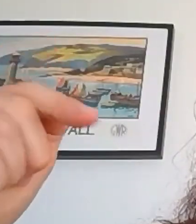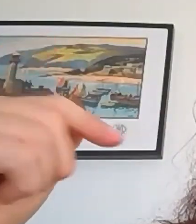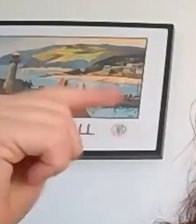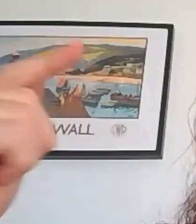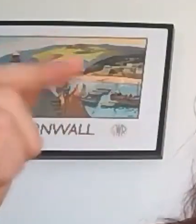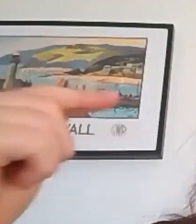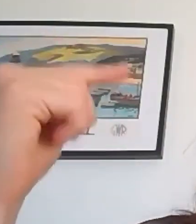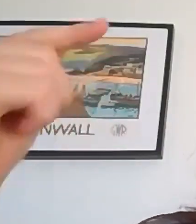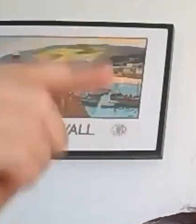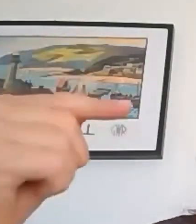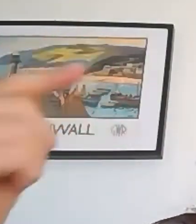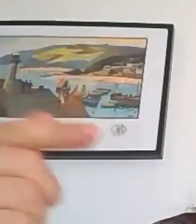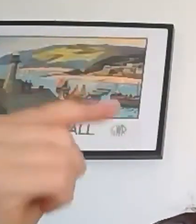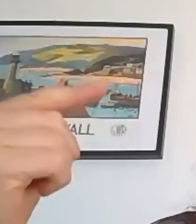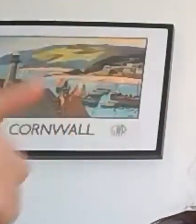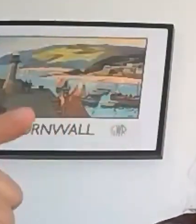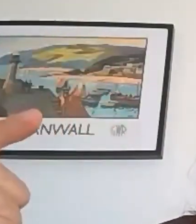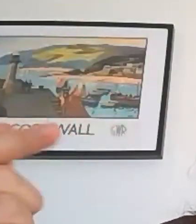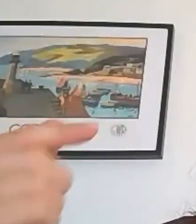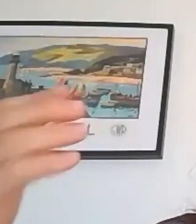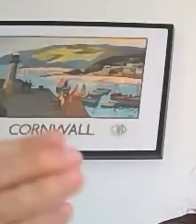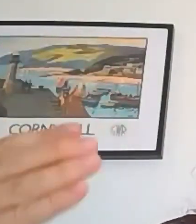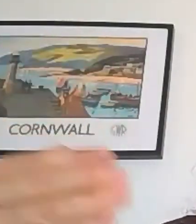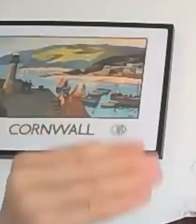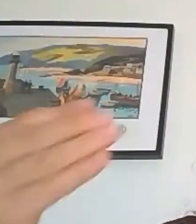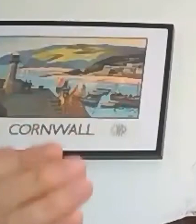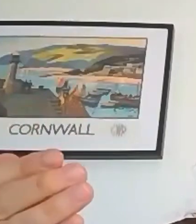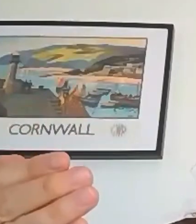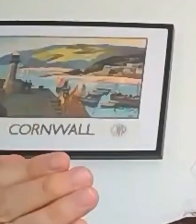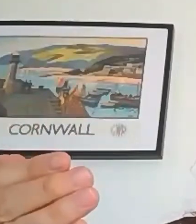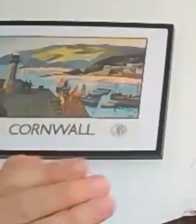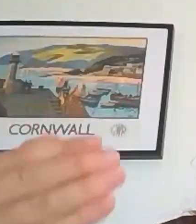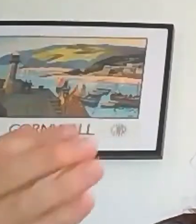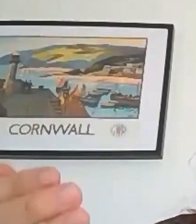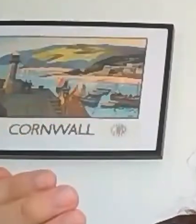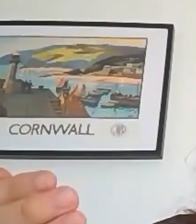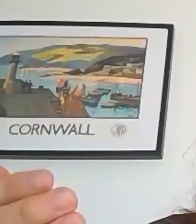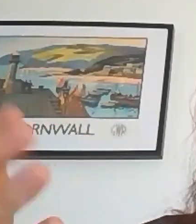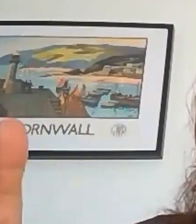the pandemic and the shift to online learning has made this more obvious to teachers